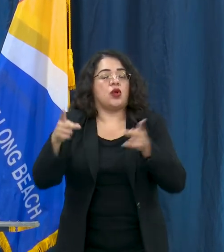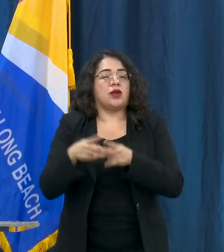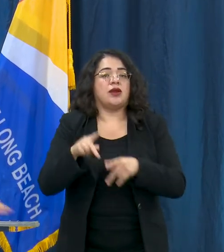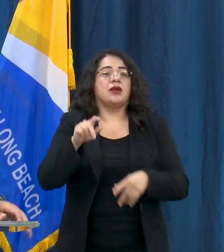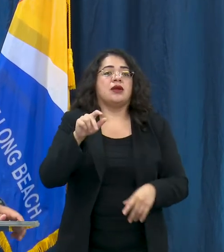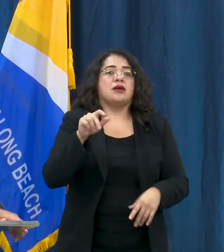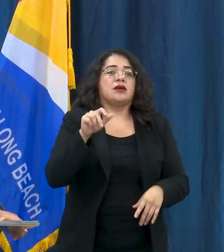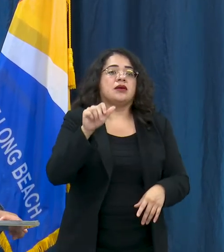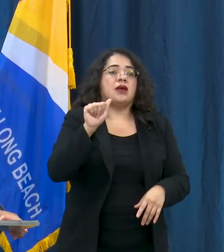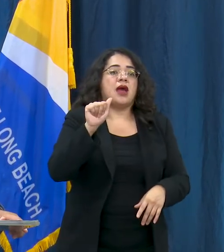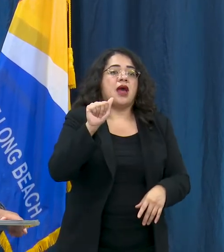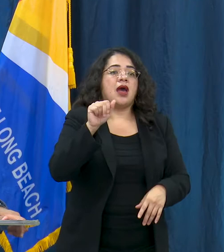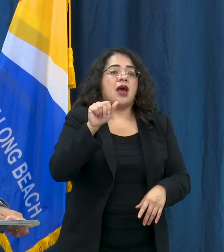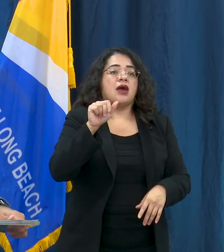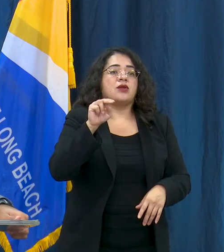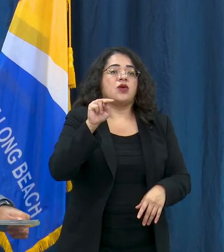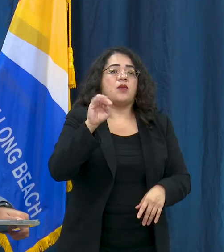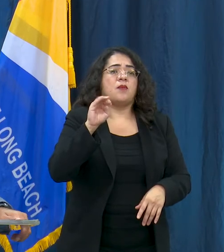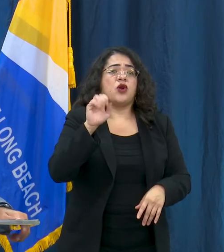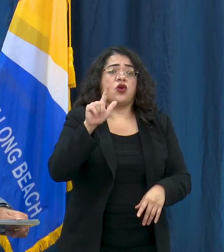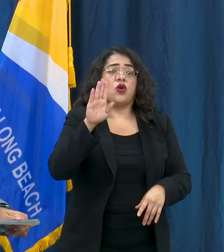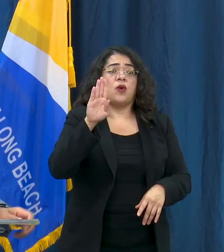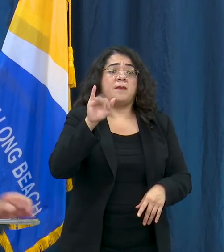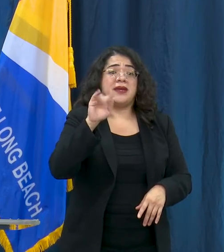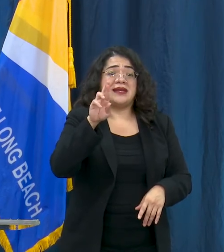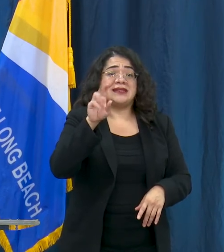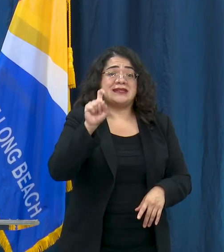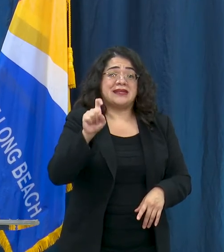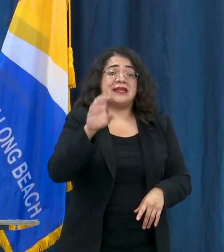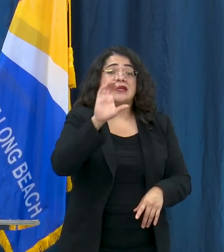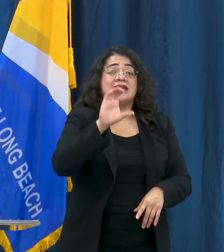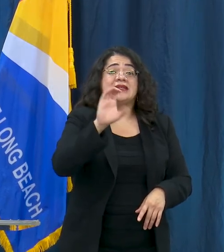Kidd Park, Bayshore, Bixby Park, Cesar Chavez, Colorado